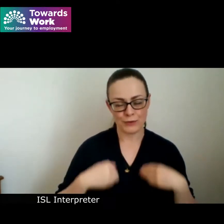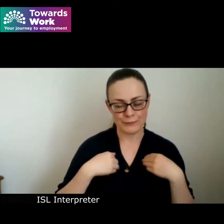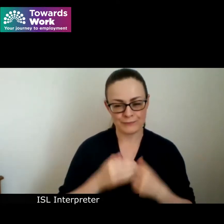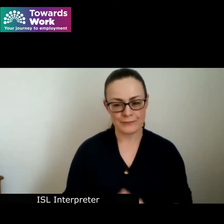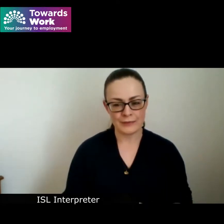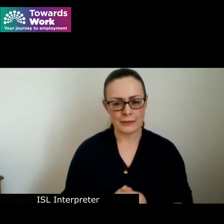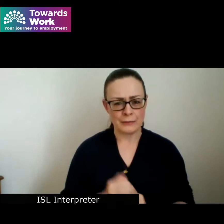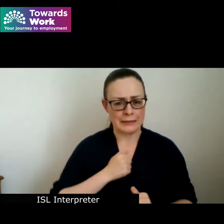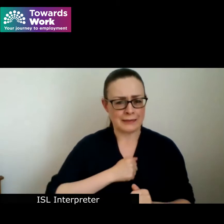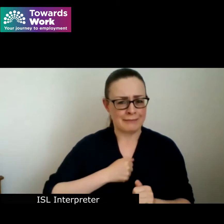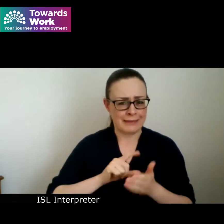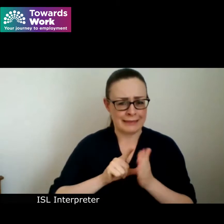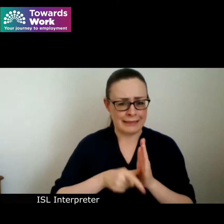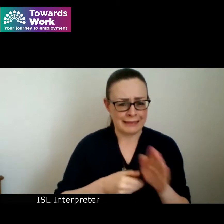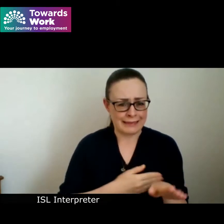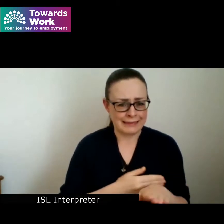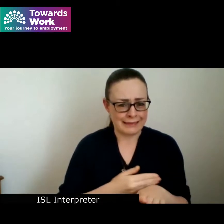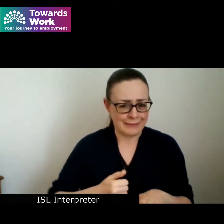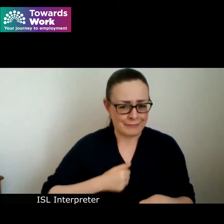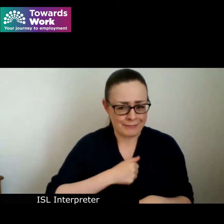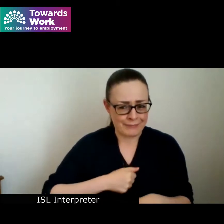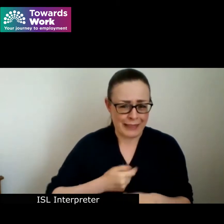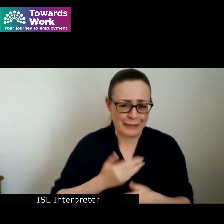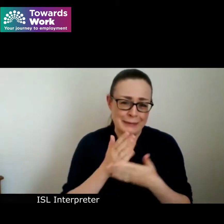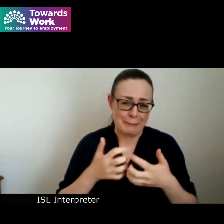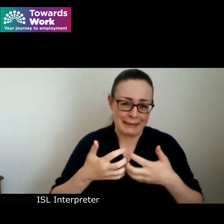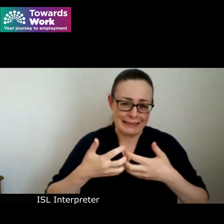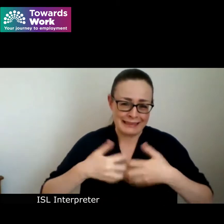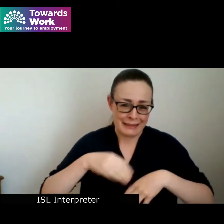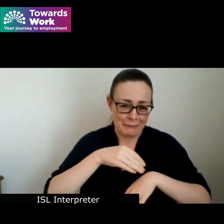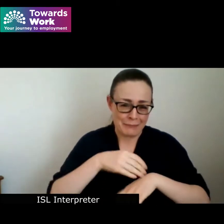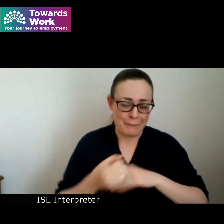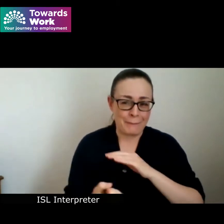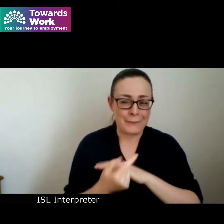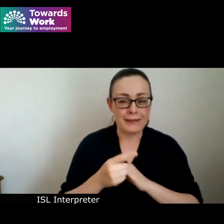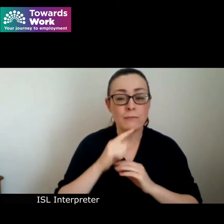for delaying getting started we had some technical difficulties but we're delighted to be here today.